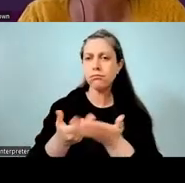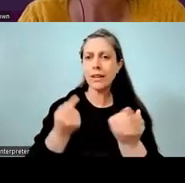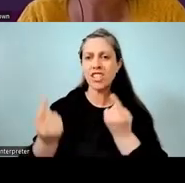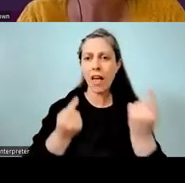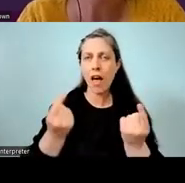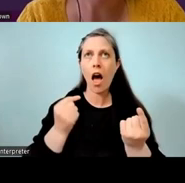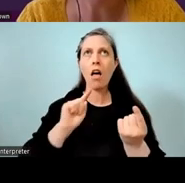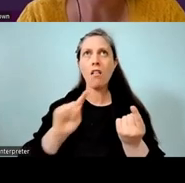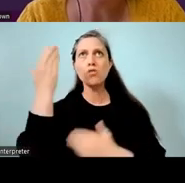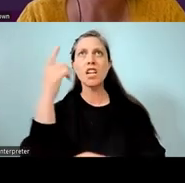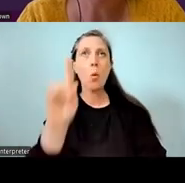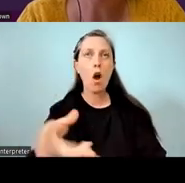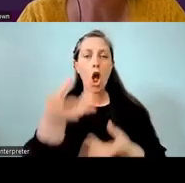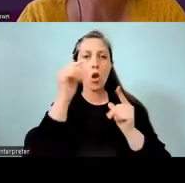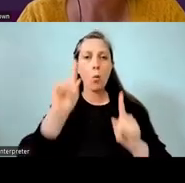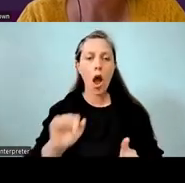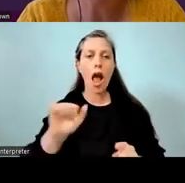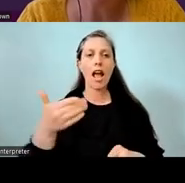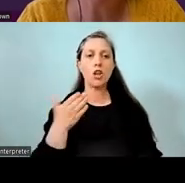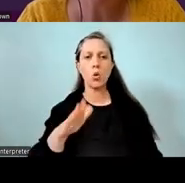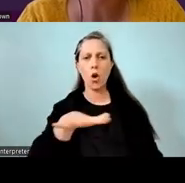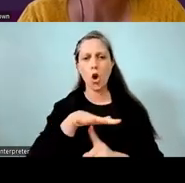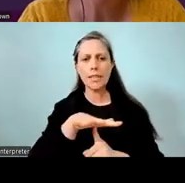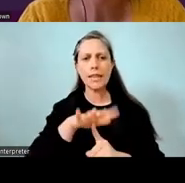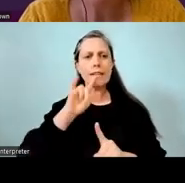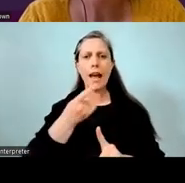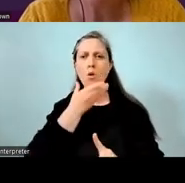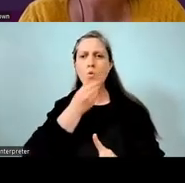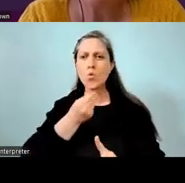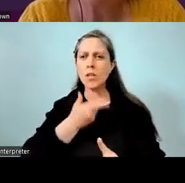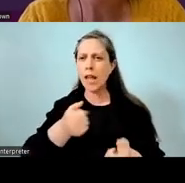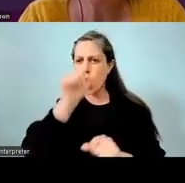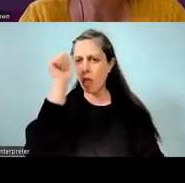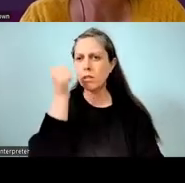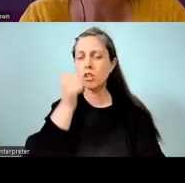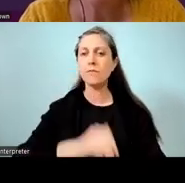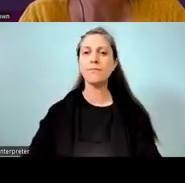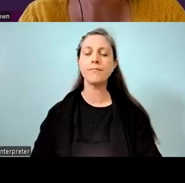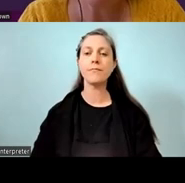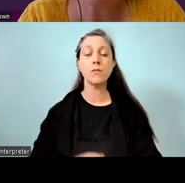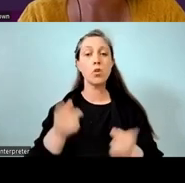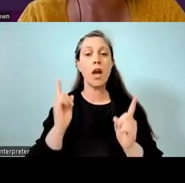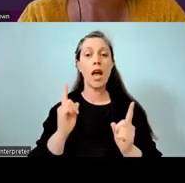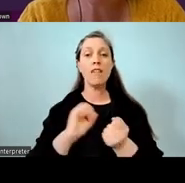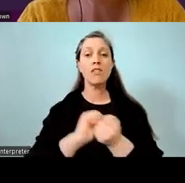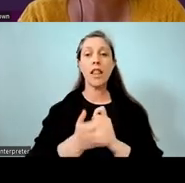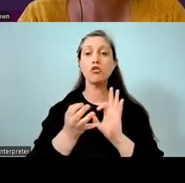and how that learning can be applied in your context. We have enlisted the service of sign language interpreters.